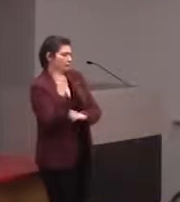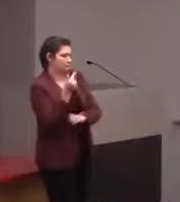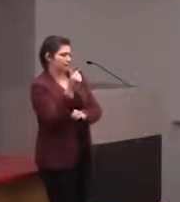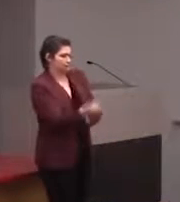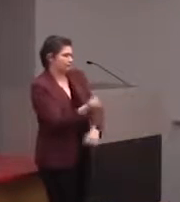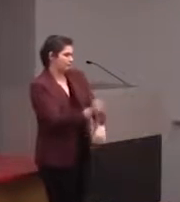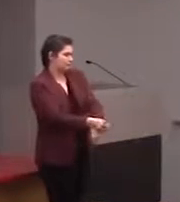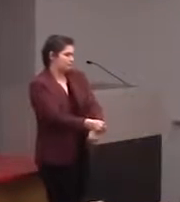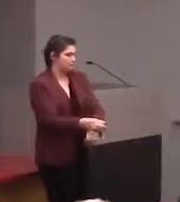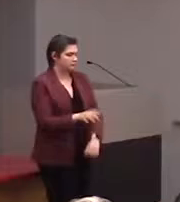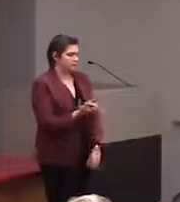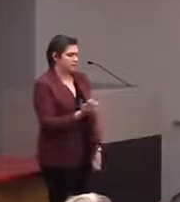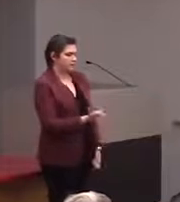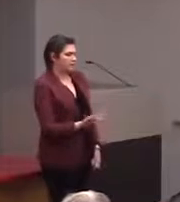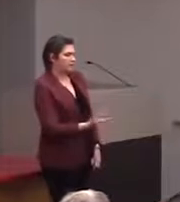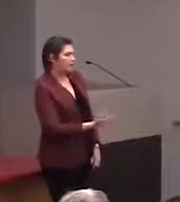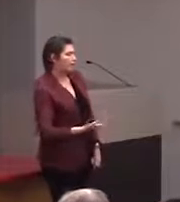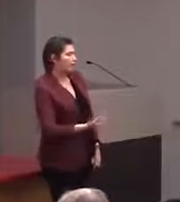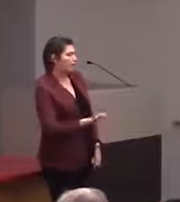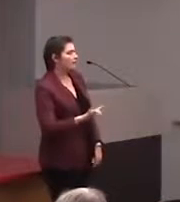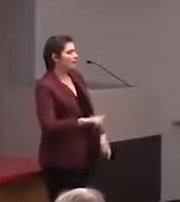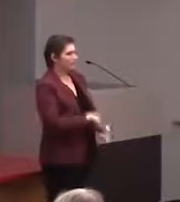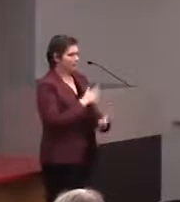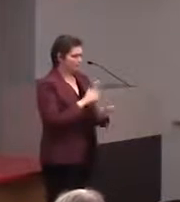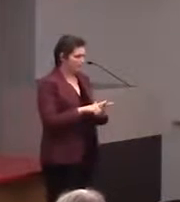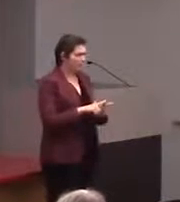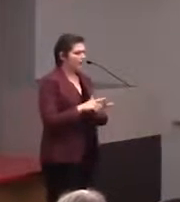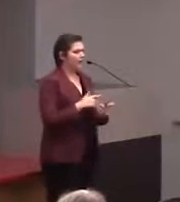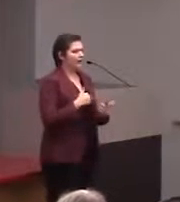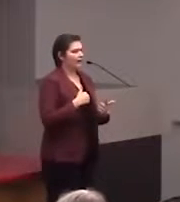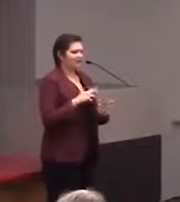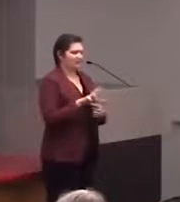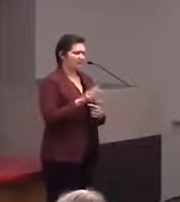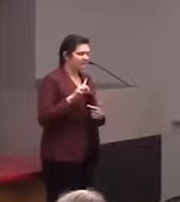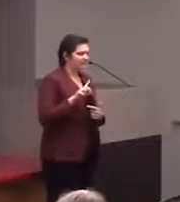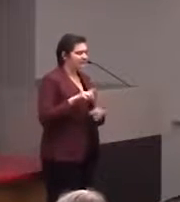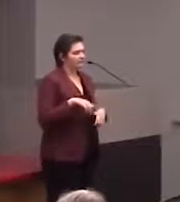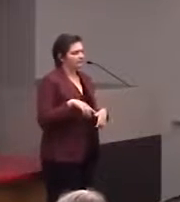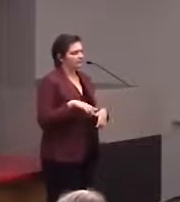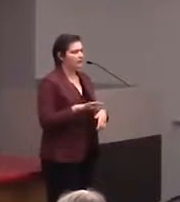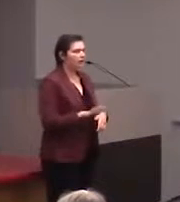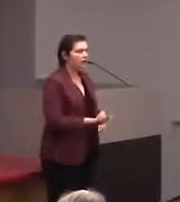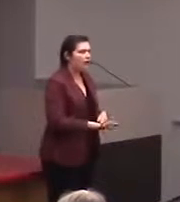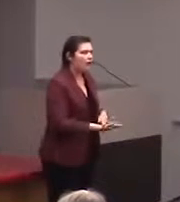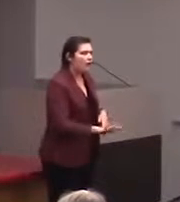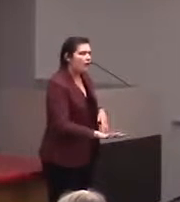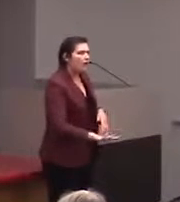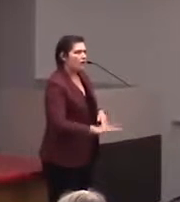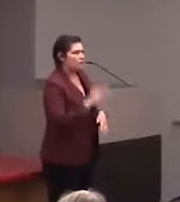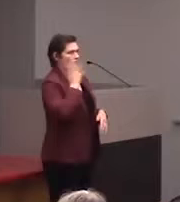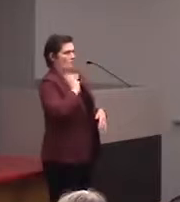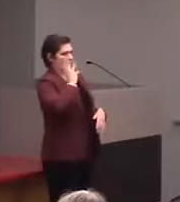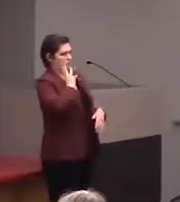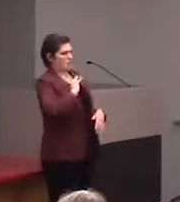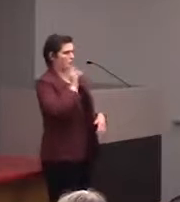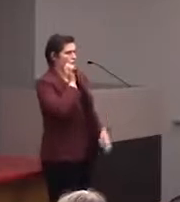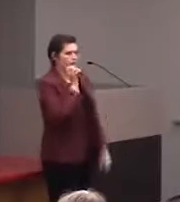that is the sheet and then you have a more 3D sort of hand-catching experience. [Audience Member] So Lindsay, this is Chris from Wisconsin.